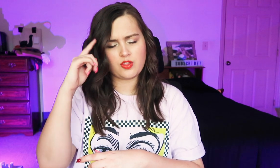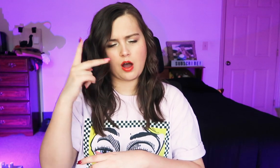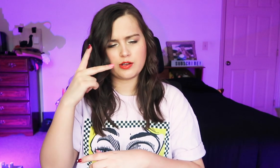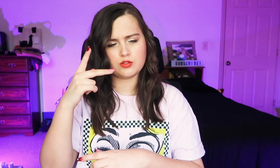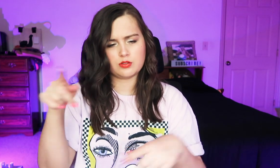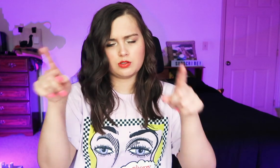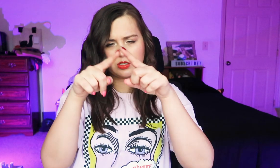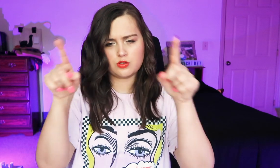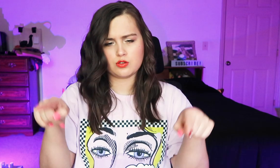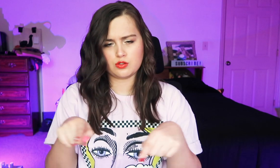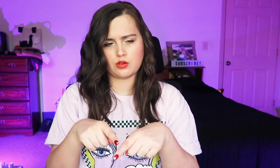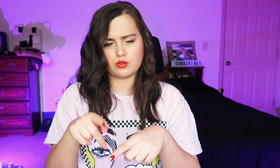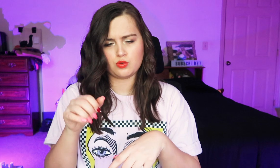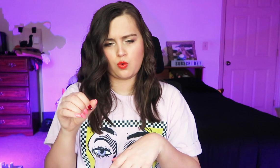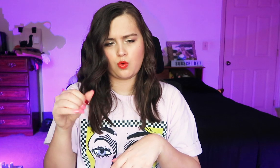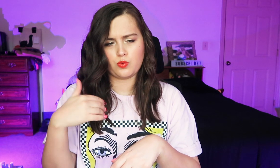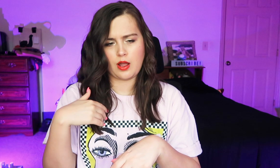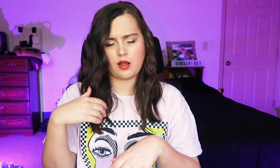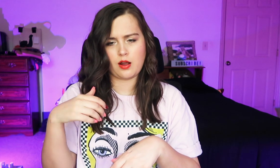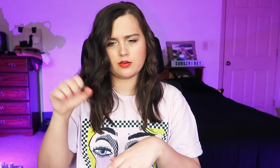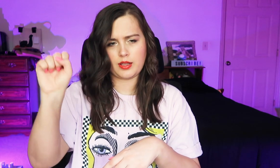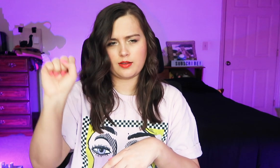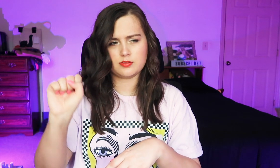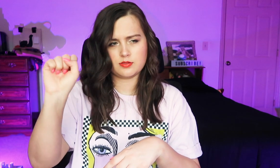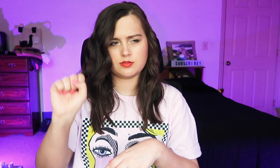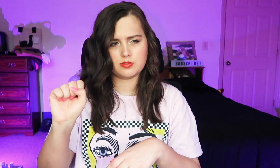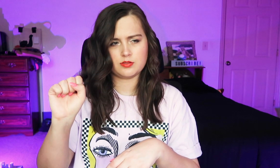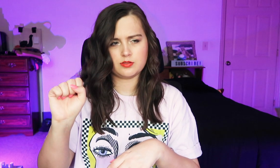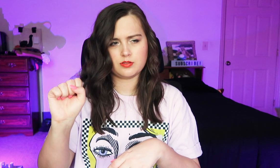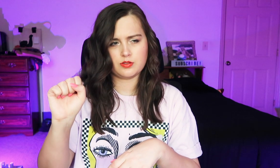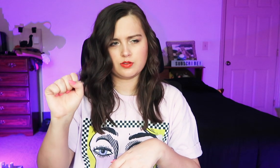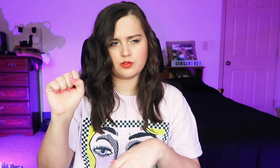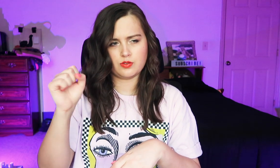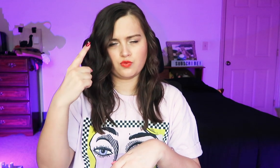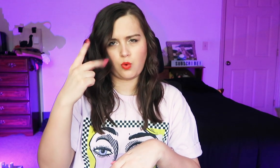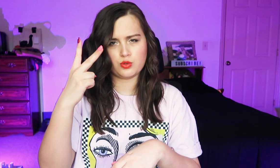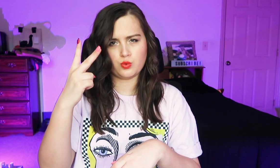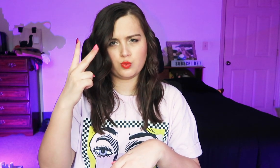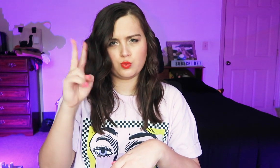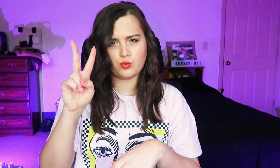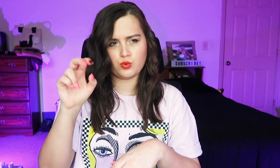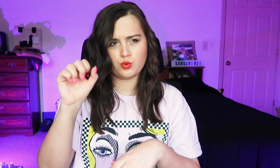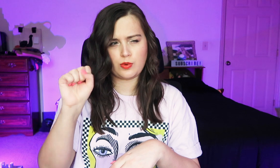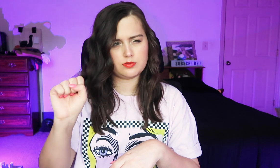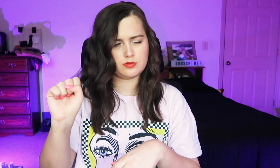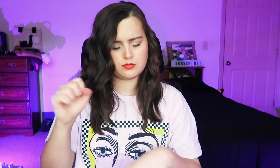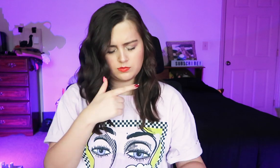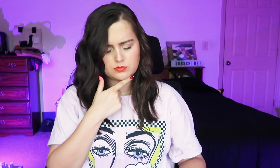I thought I saw a photo that had this sign on it. A sign for double S's.